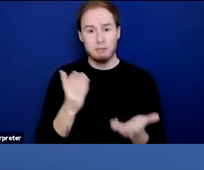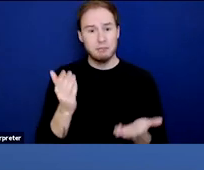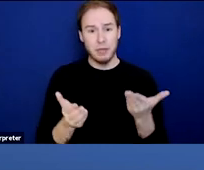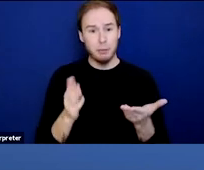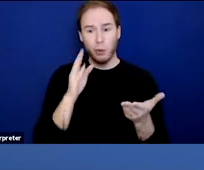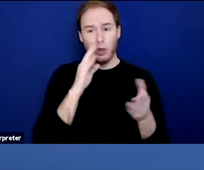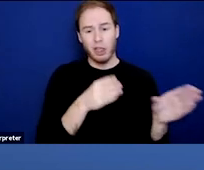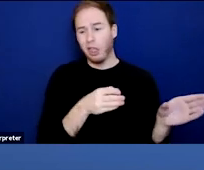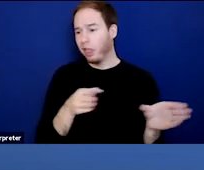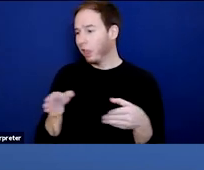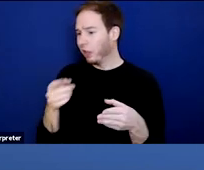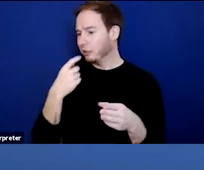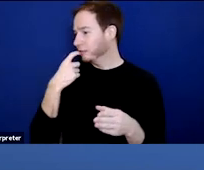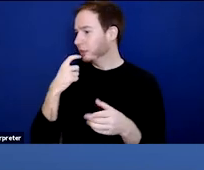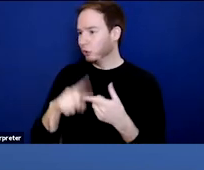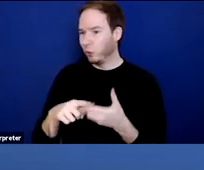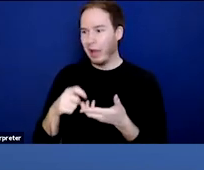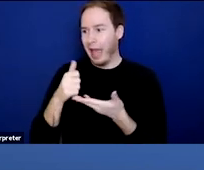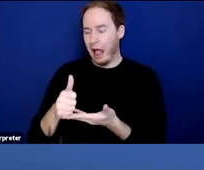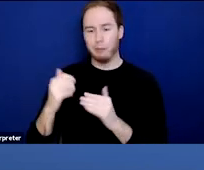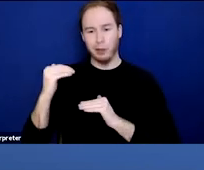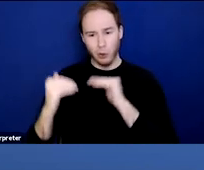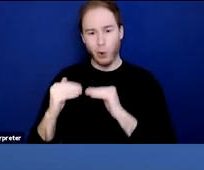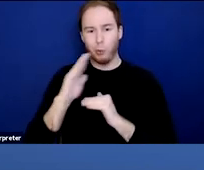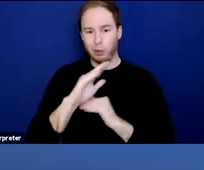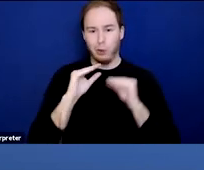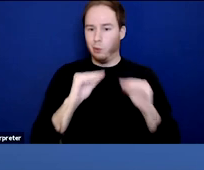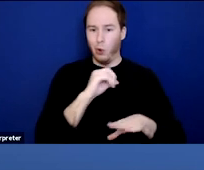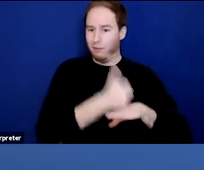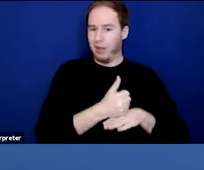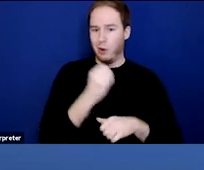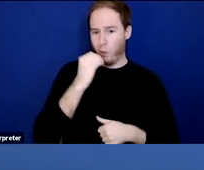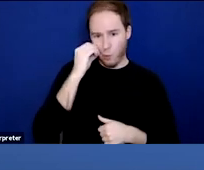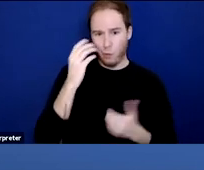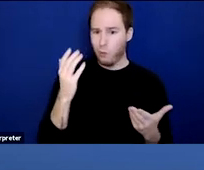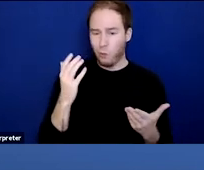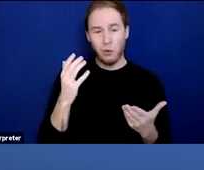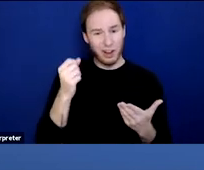as a means to cope with their lack of a fixed home, but it can be difficult to determine